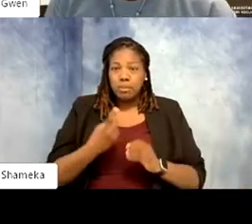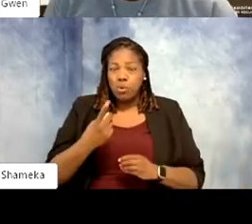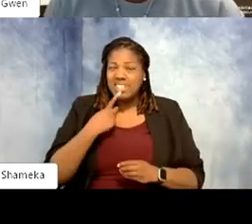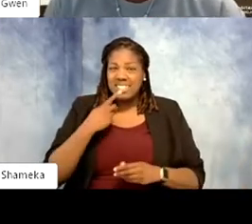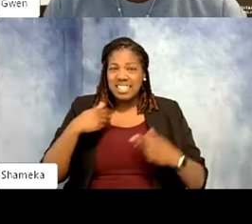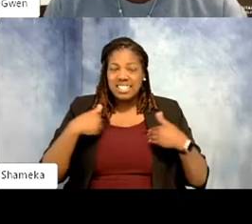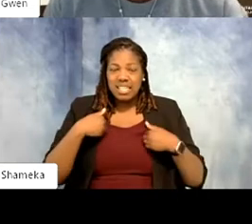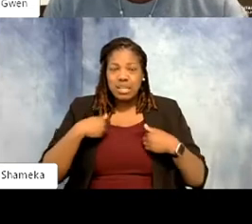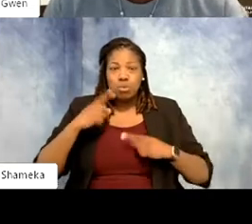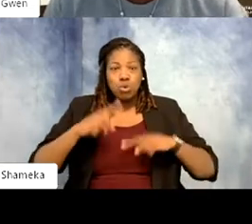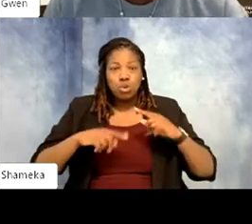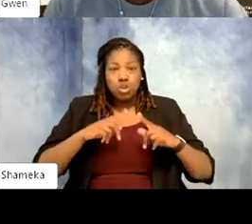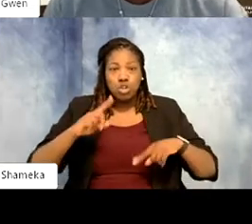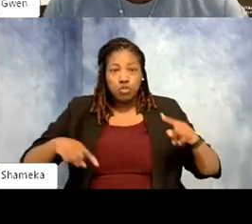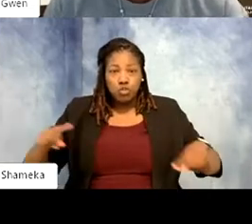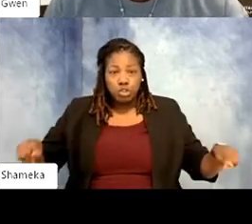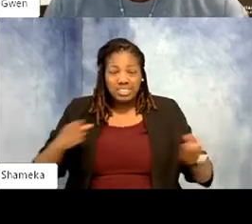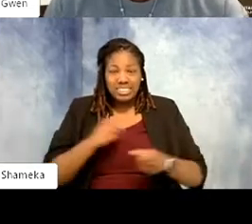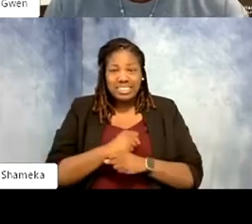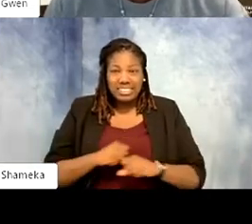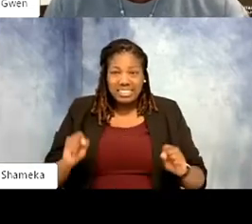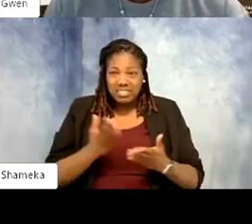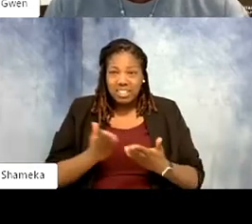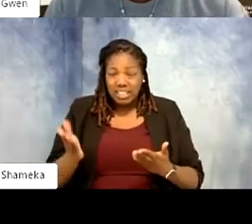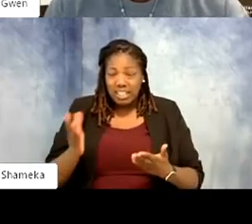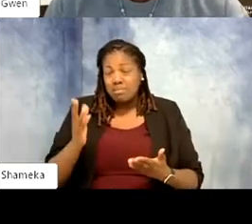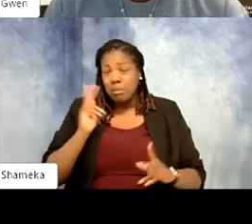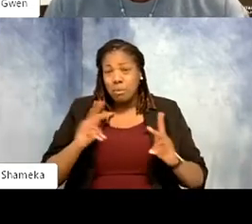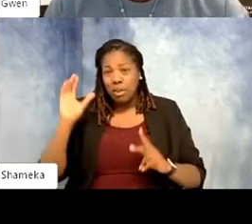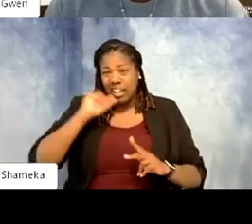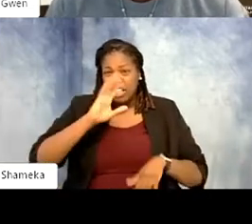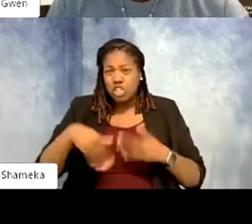safety measures. But really folks guessed all of the above. What are some things that you've noticed